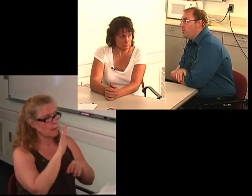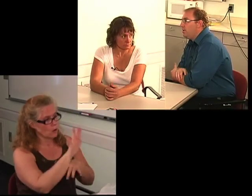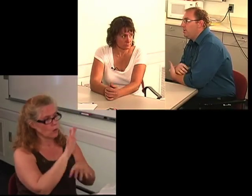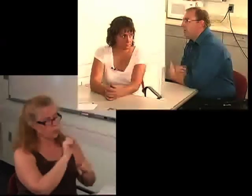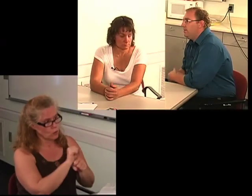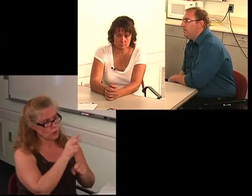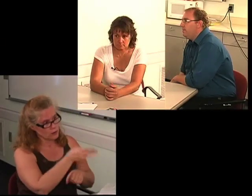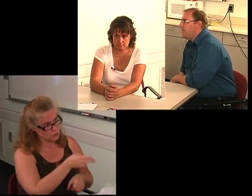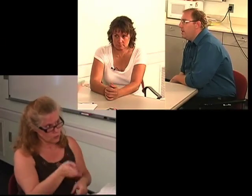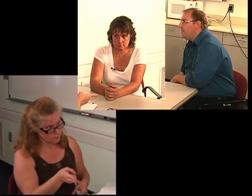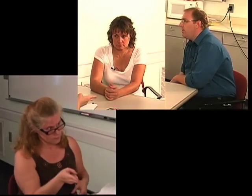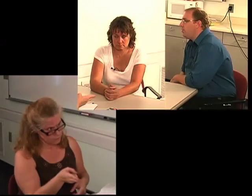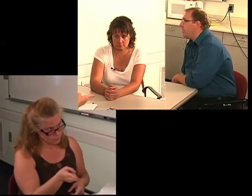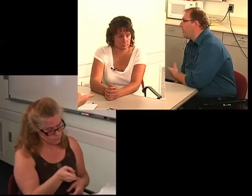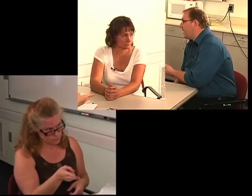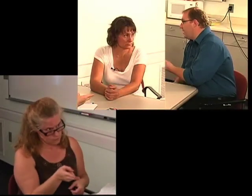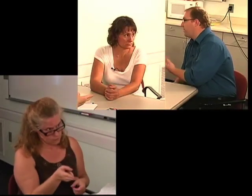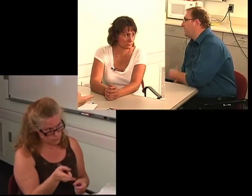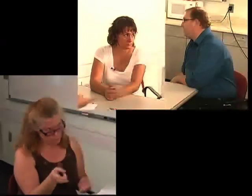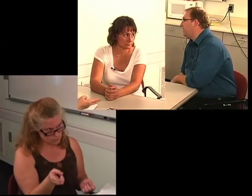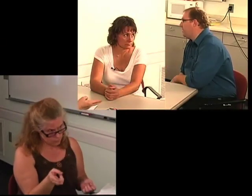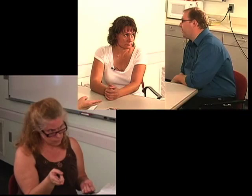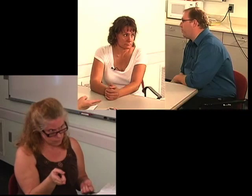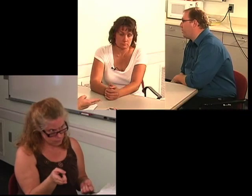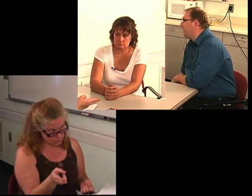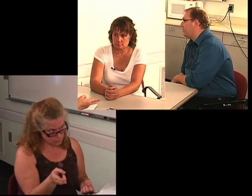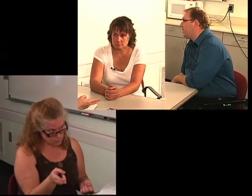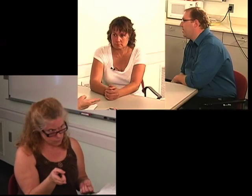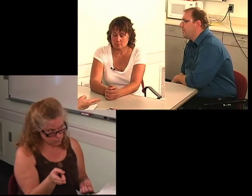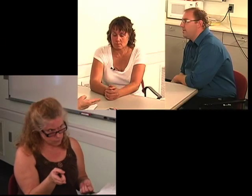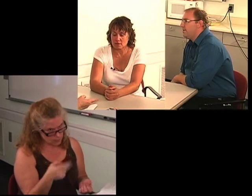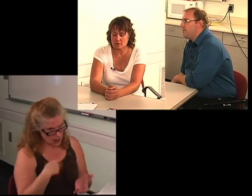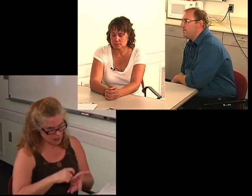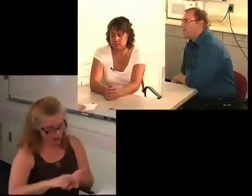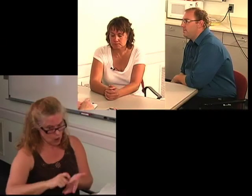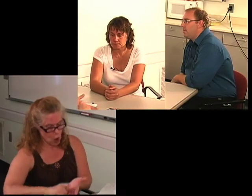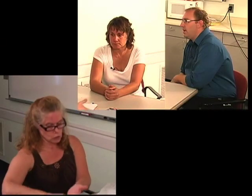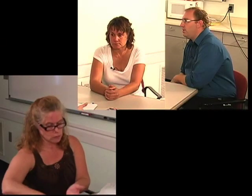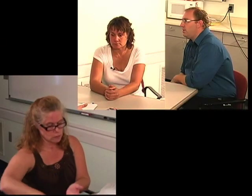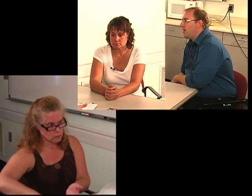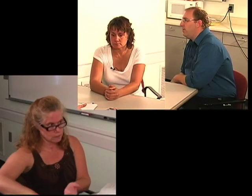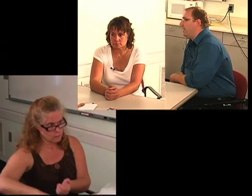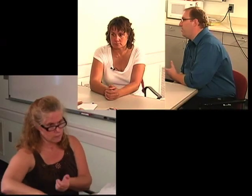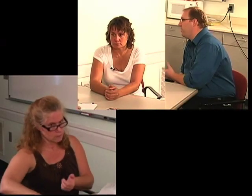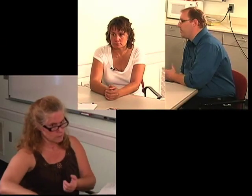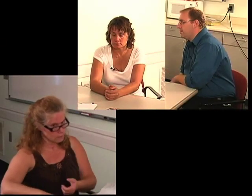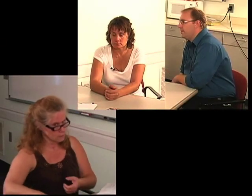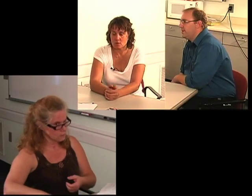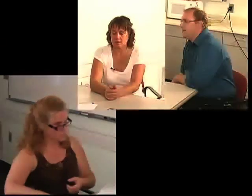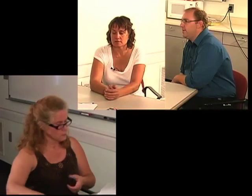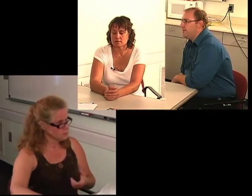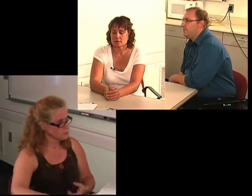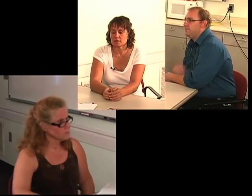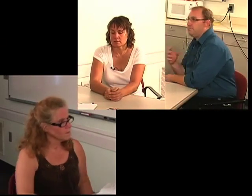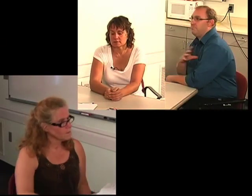So maybe you can go ahead and explain to me some of your work history, and I'll make notes.